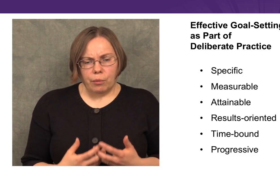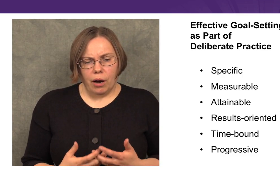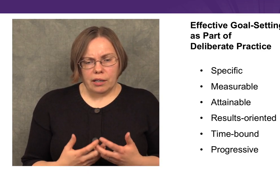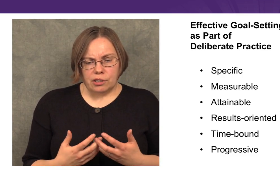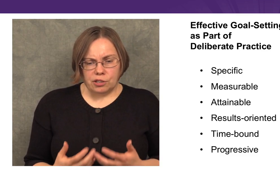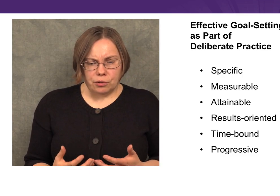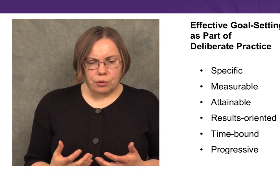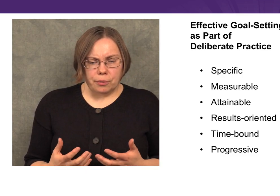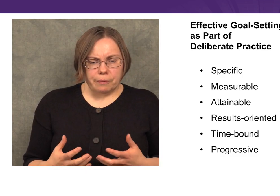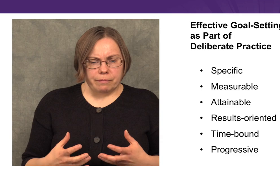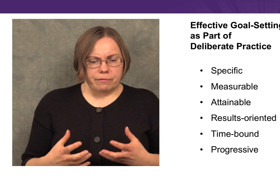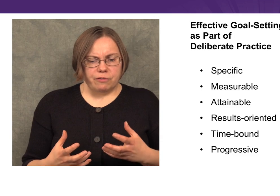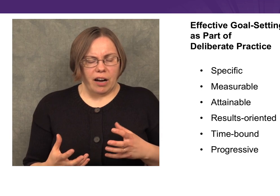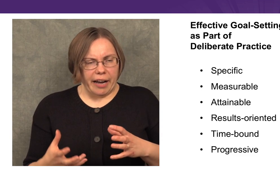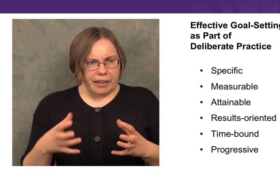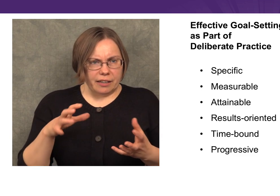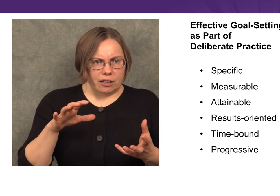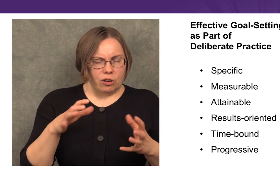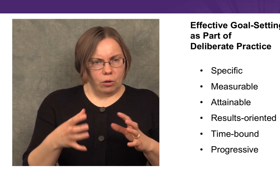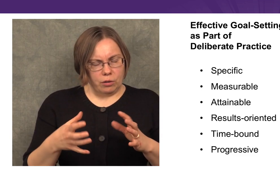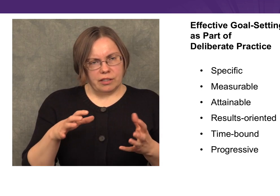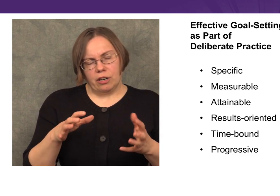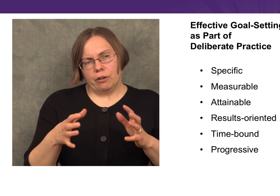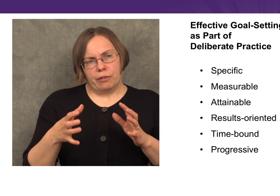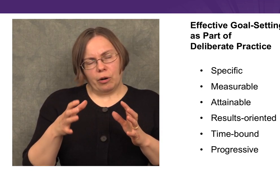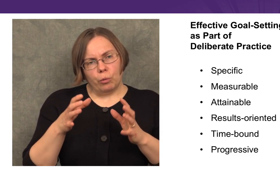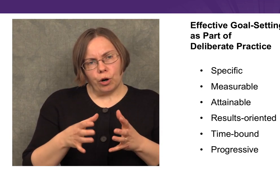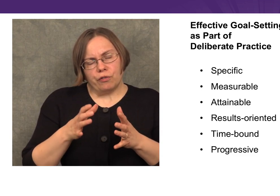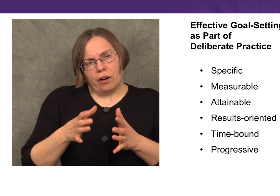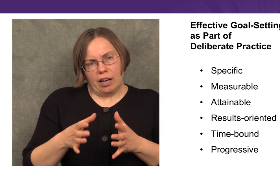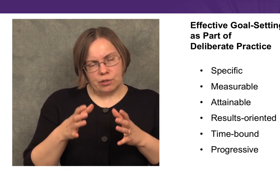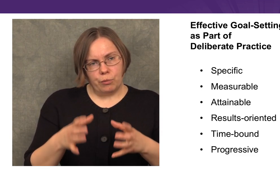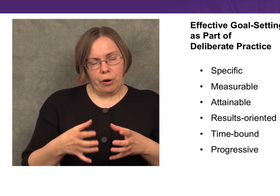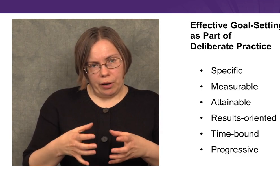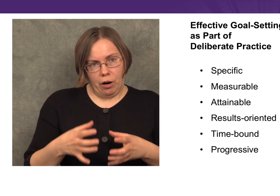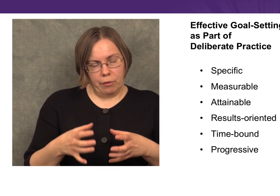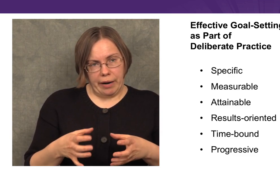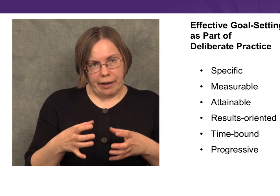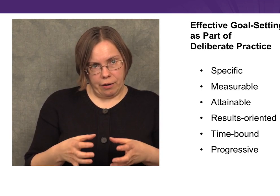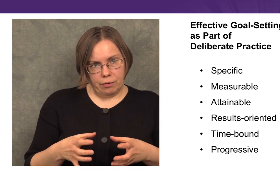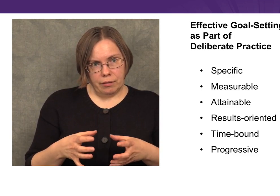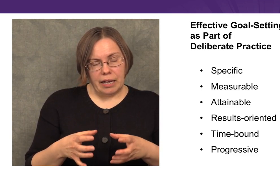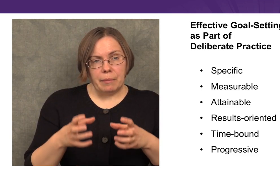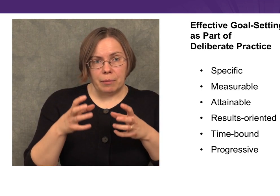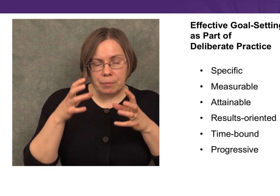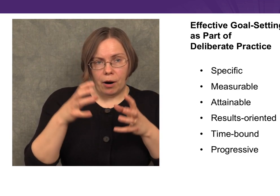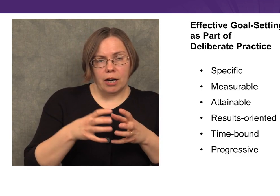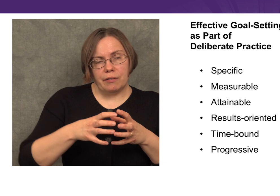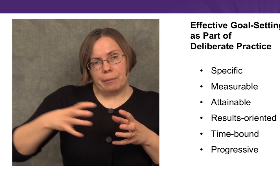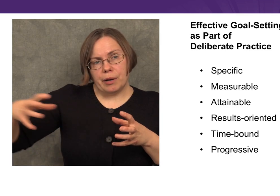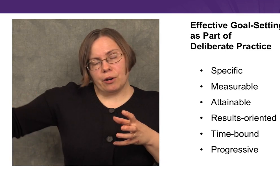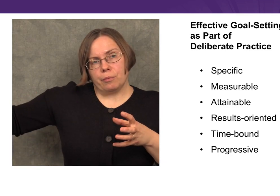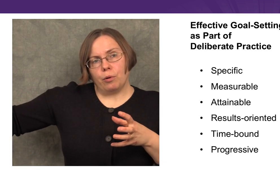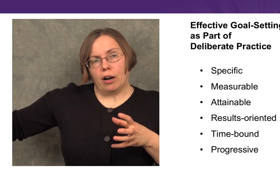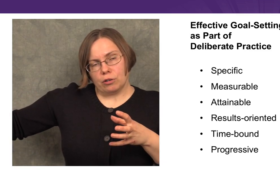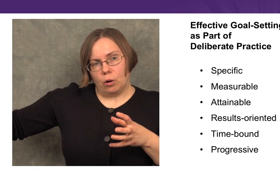We want to find goals that work for us where we are right now. They may be part of a bigger, broader goal